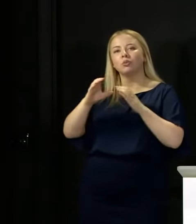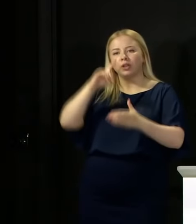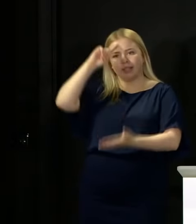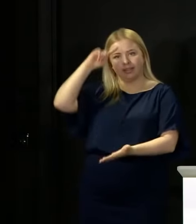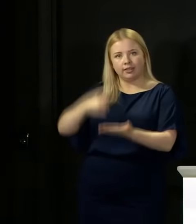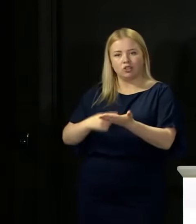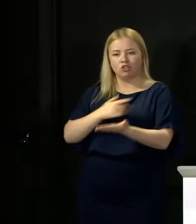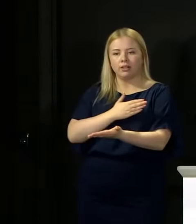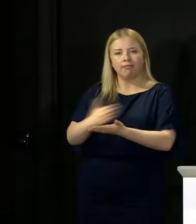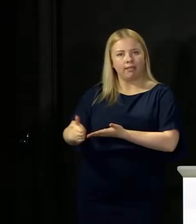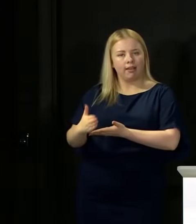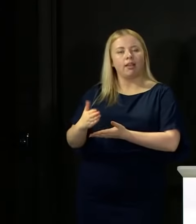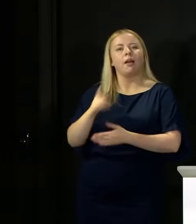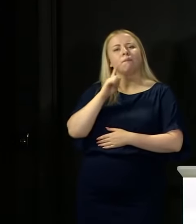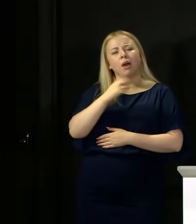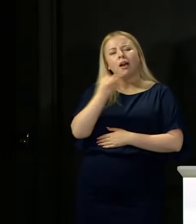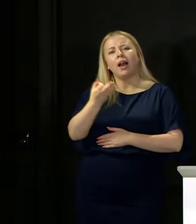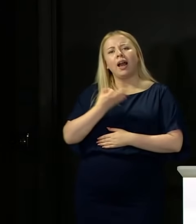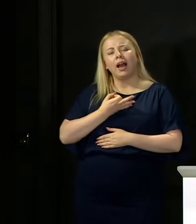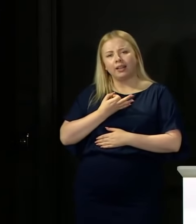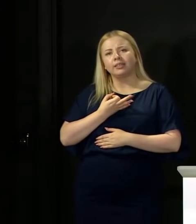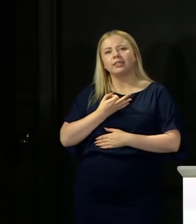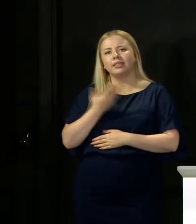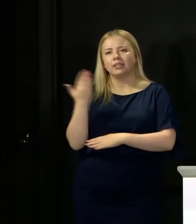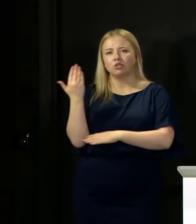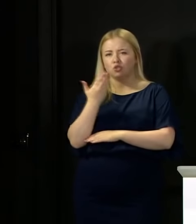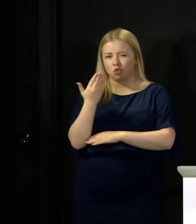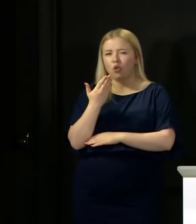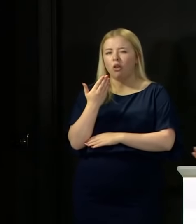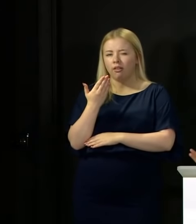But your point about schools is a good one actually.